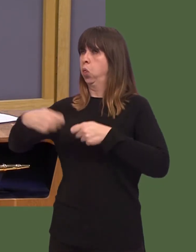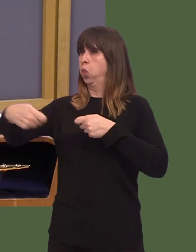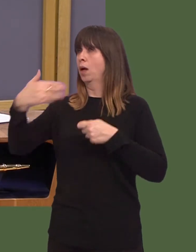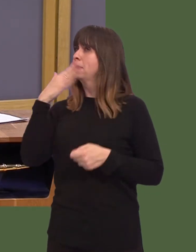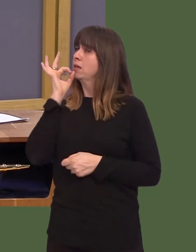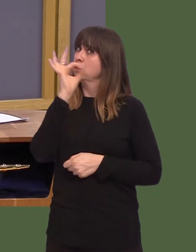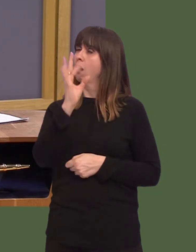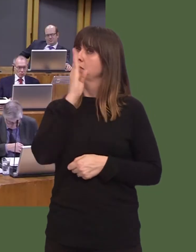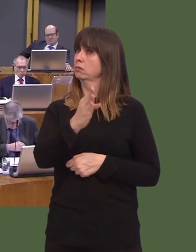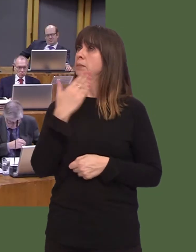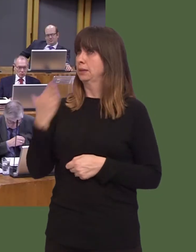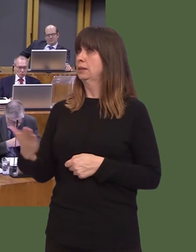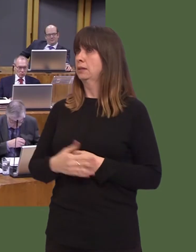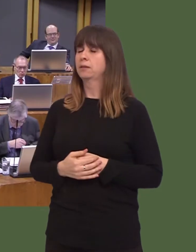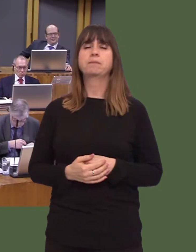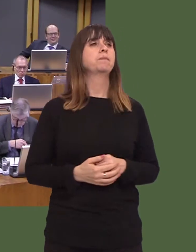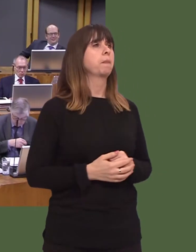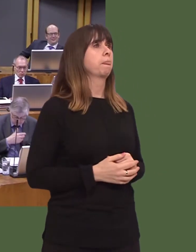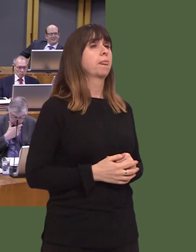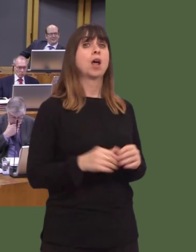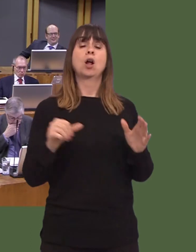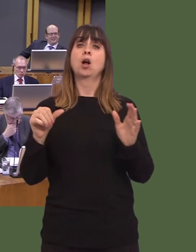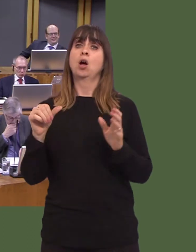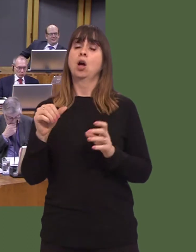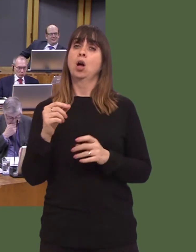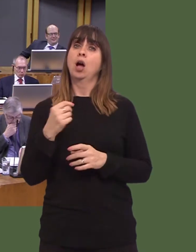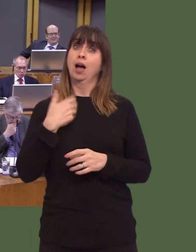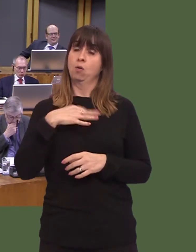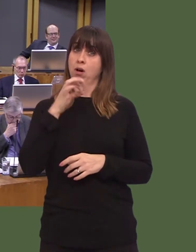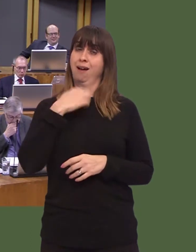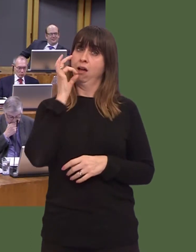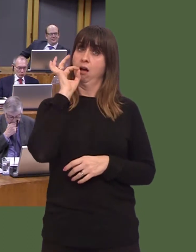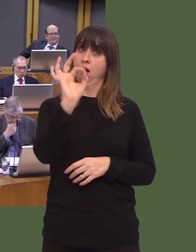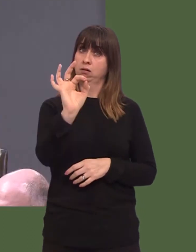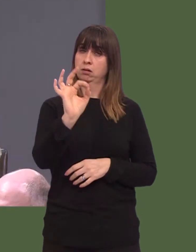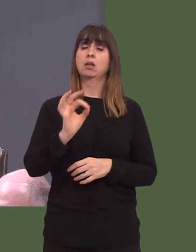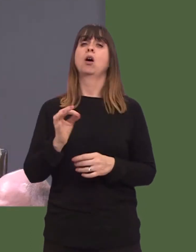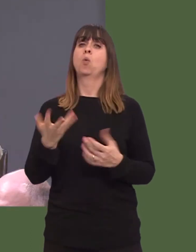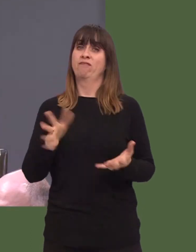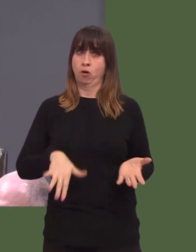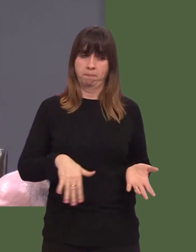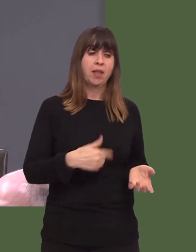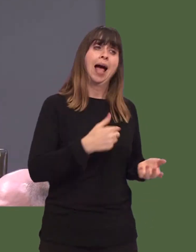Dawn Bowden: [Continues.]óthat those people face. The question, First Minister, came about from a discussion I had with two relatively young